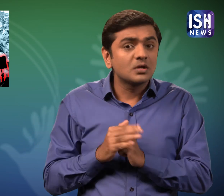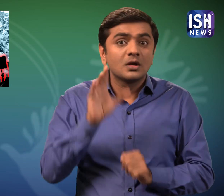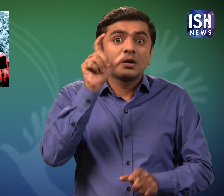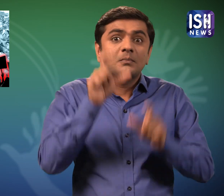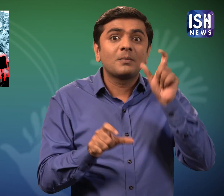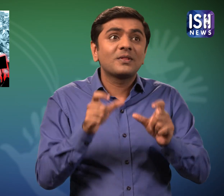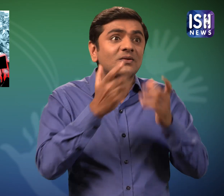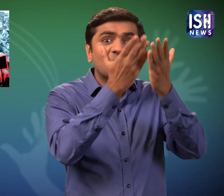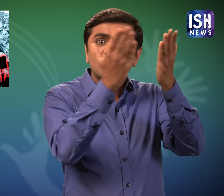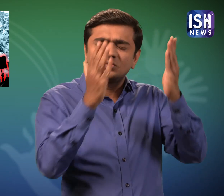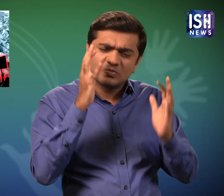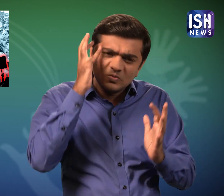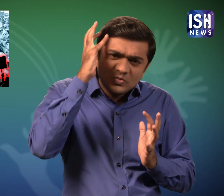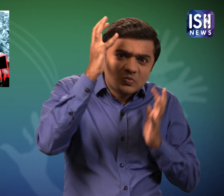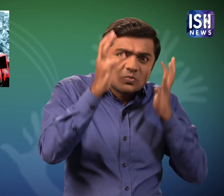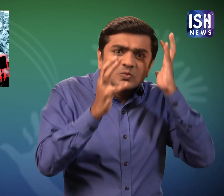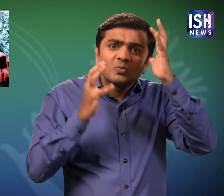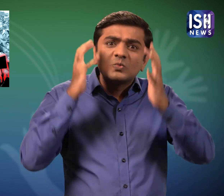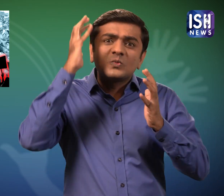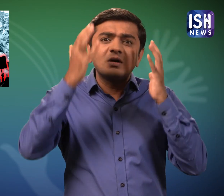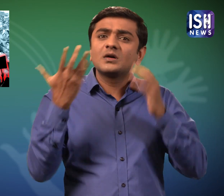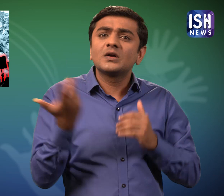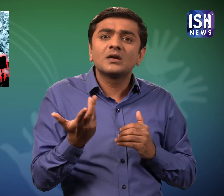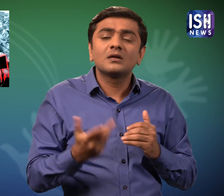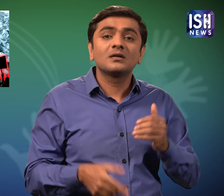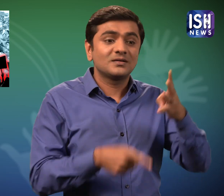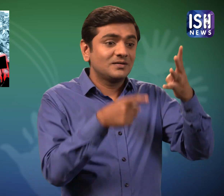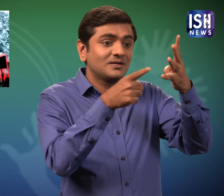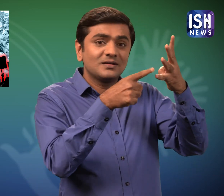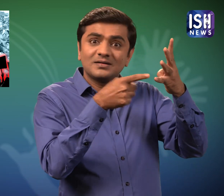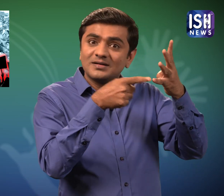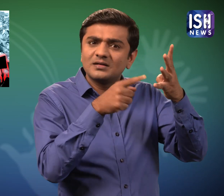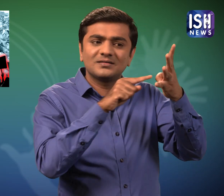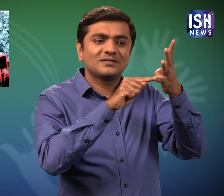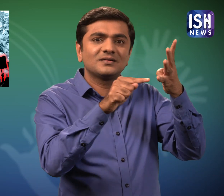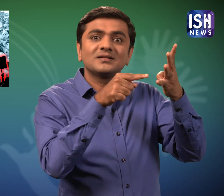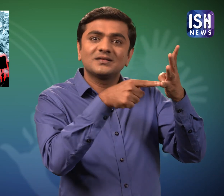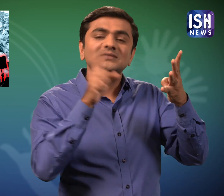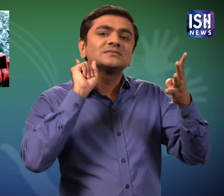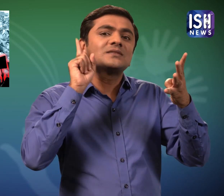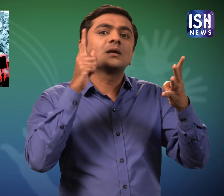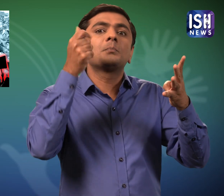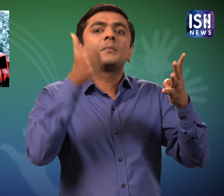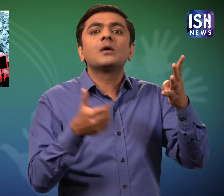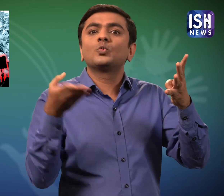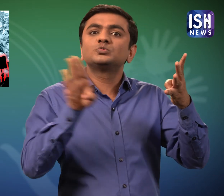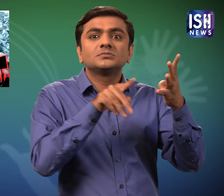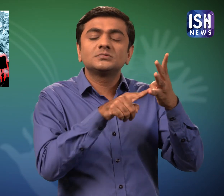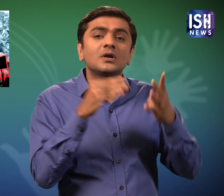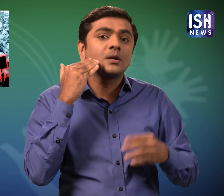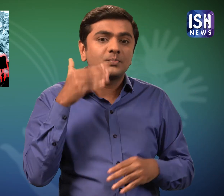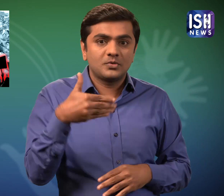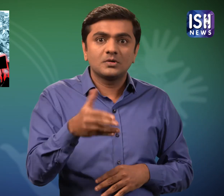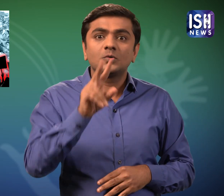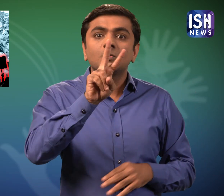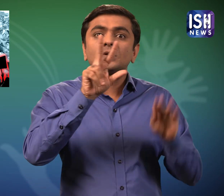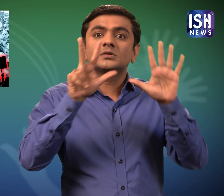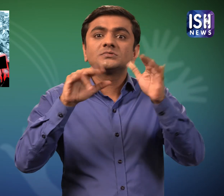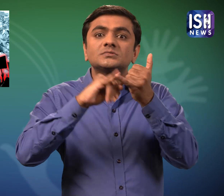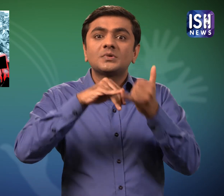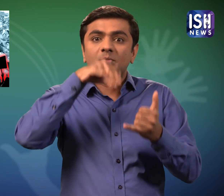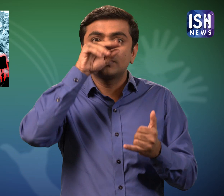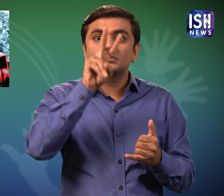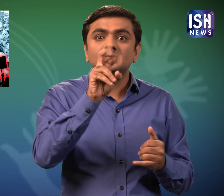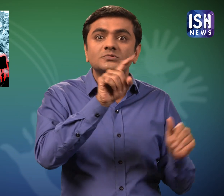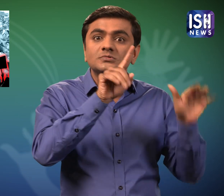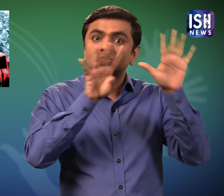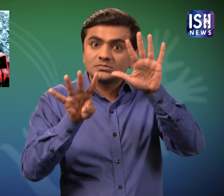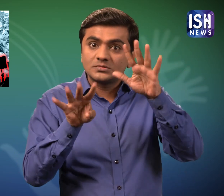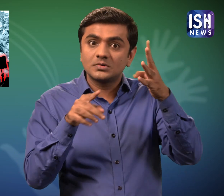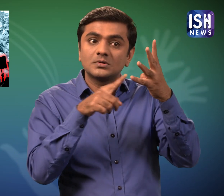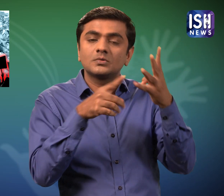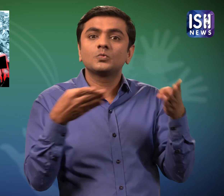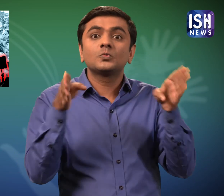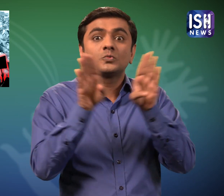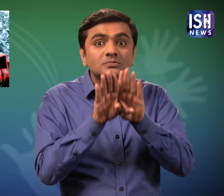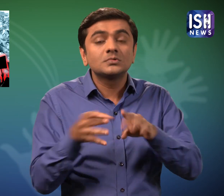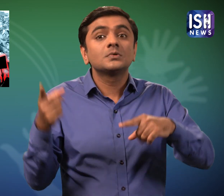People were very worried as 28th September is 4th Saturday which is a bank holiday,